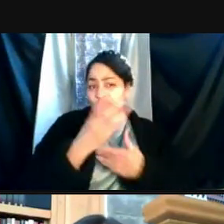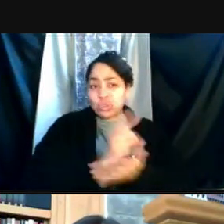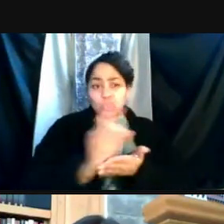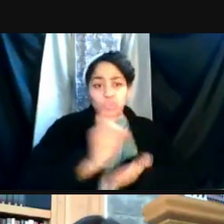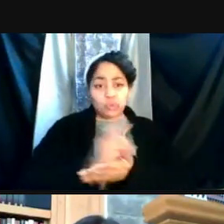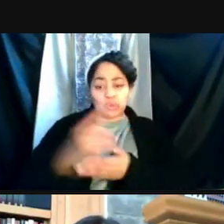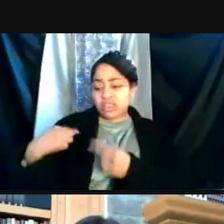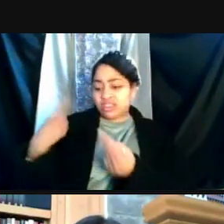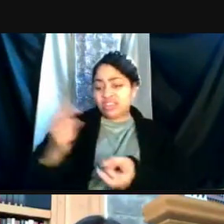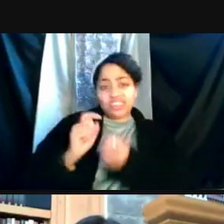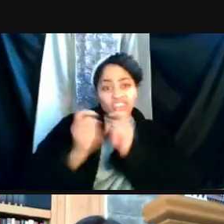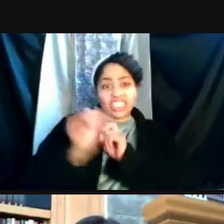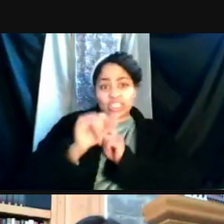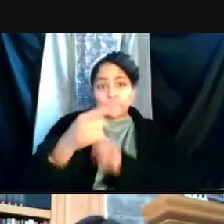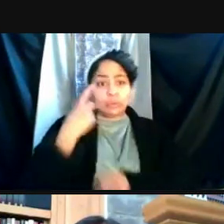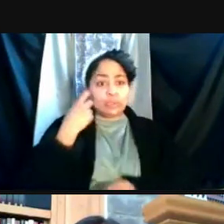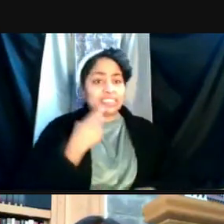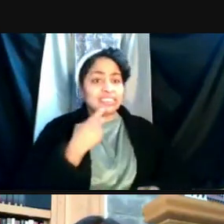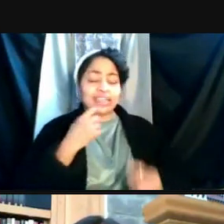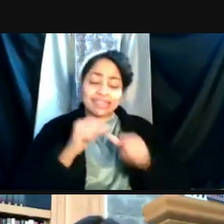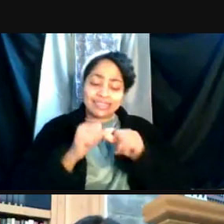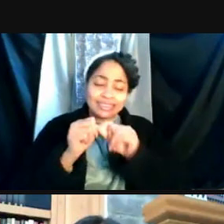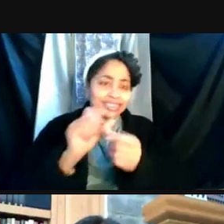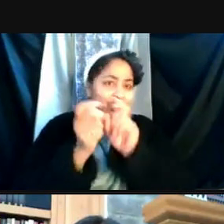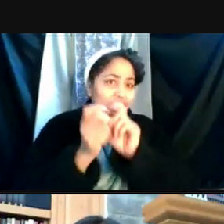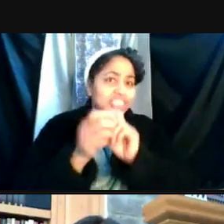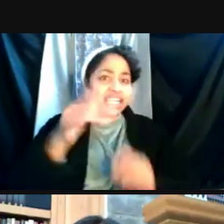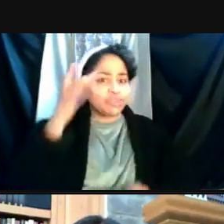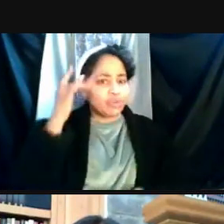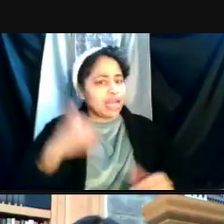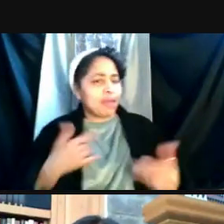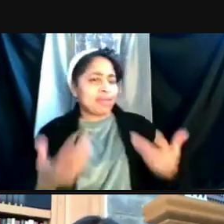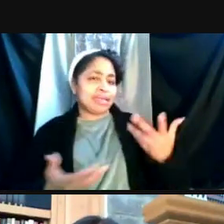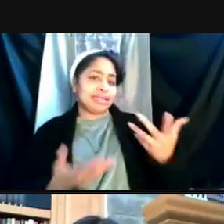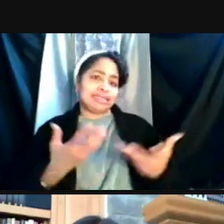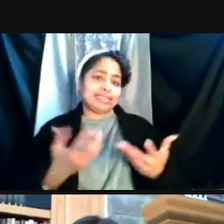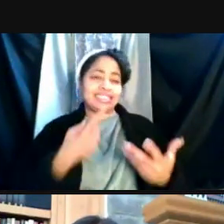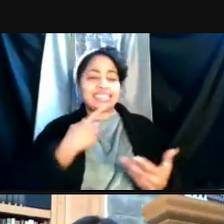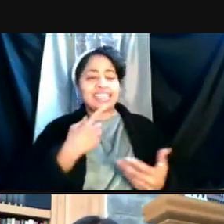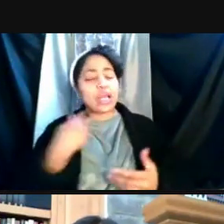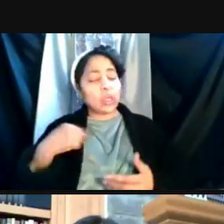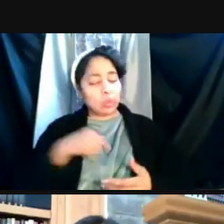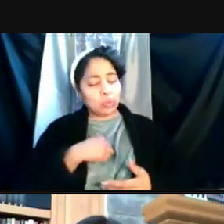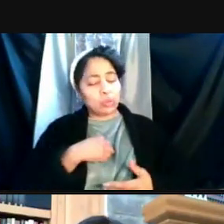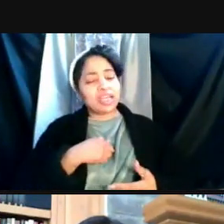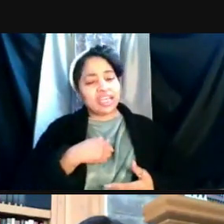as you suggest constantly changing. So that's why I'm saying that we've just incorporated that